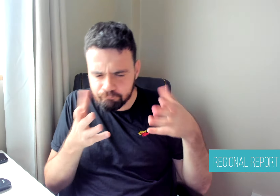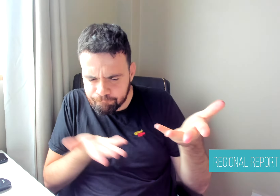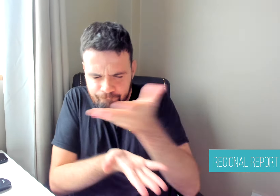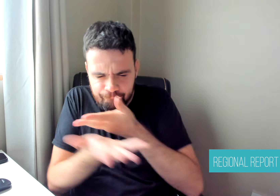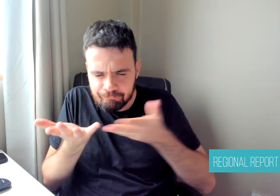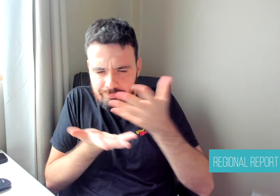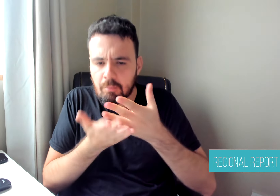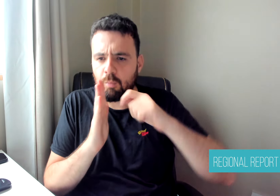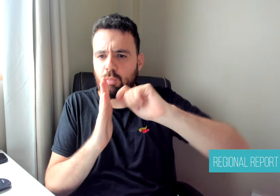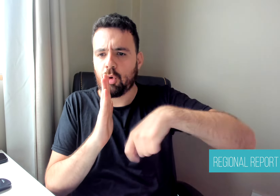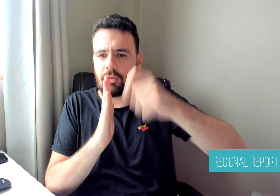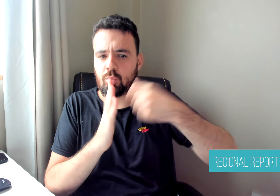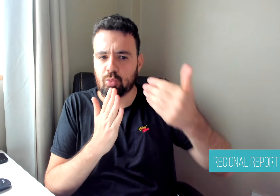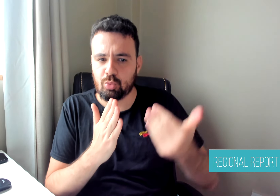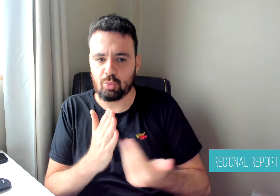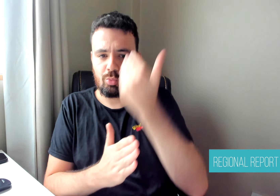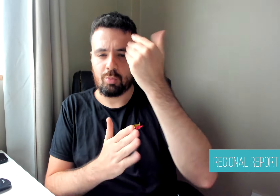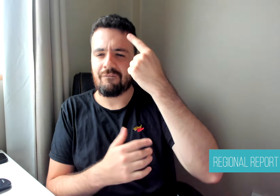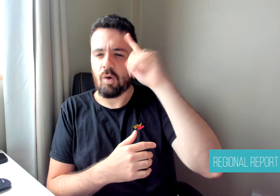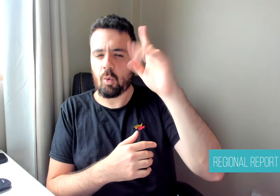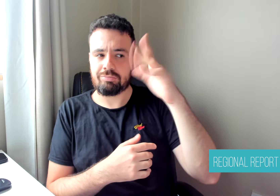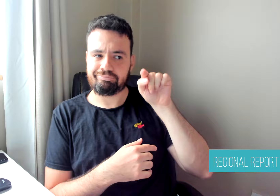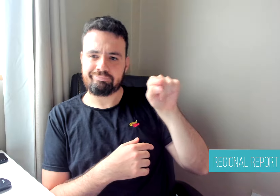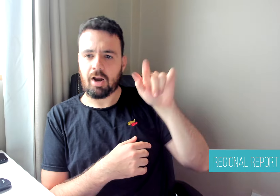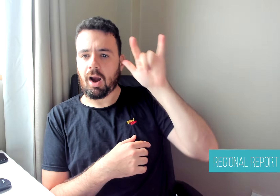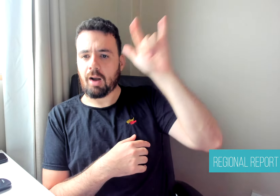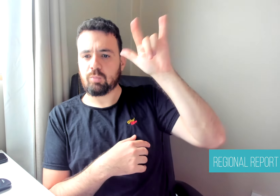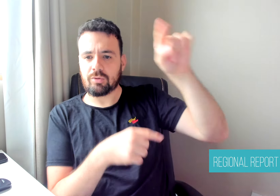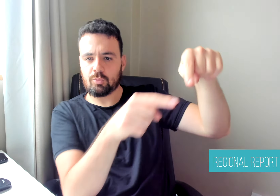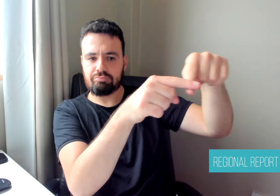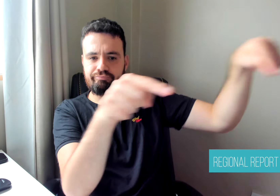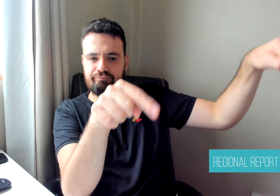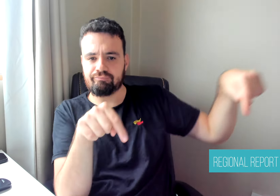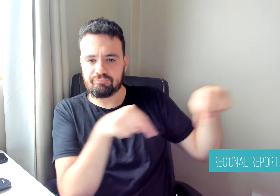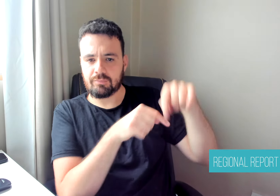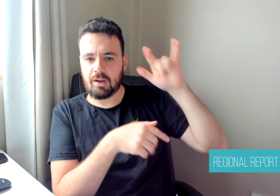communication in Colombian sign language between these individuals